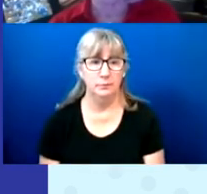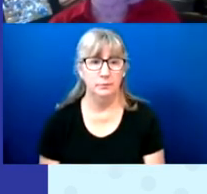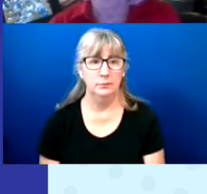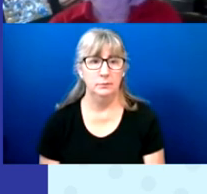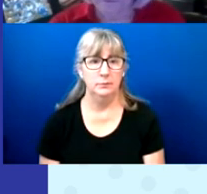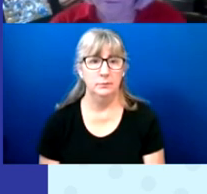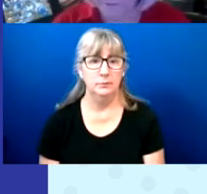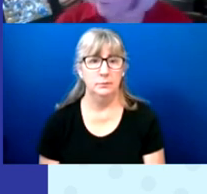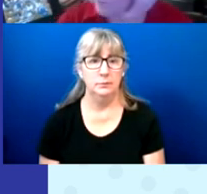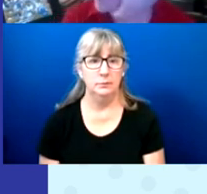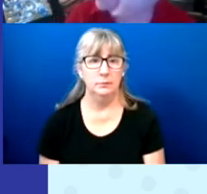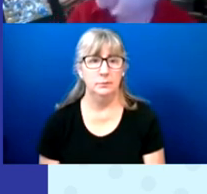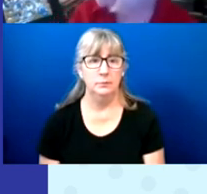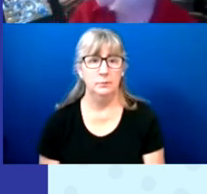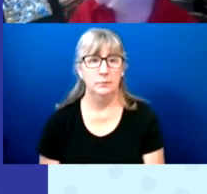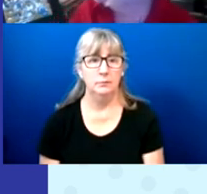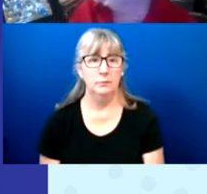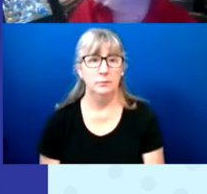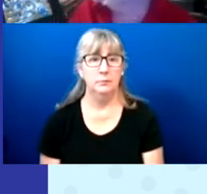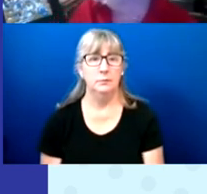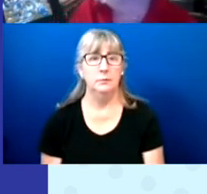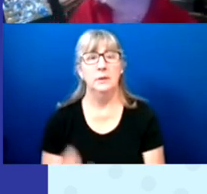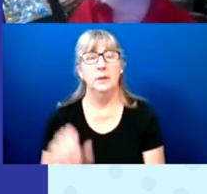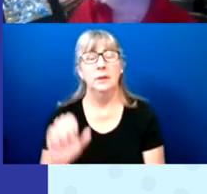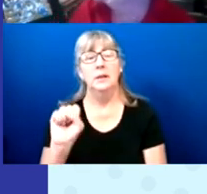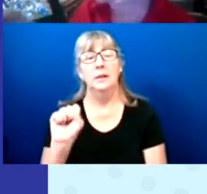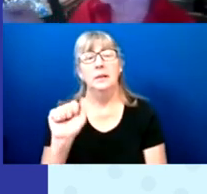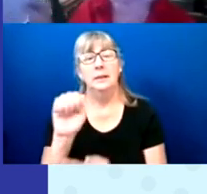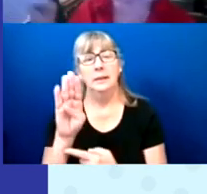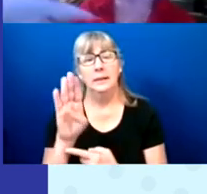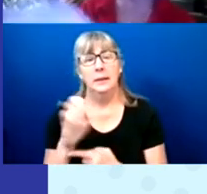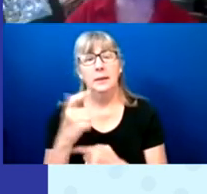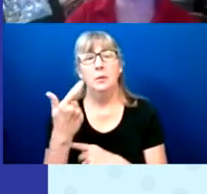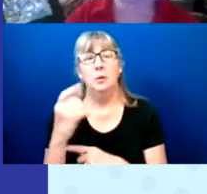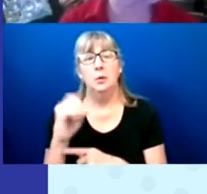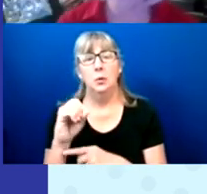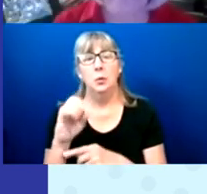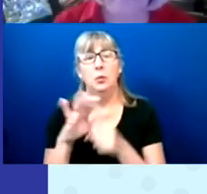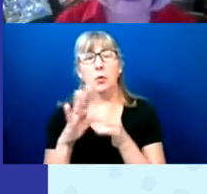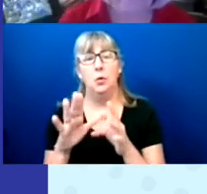SABE GoVoter distance training.